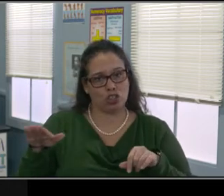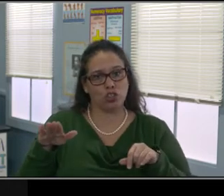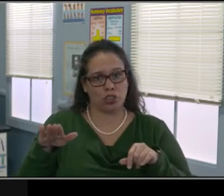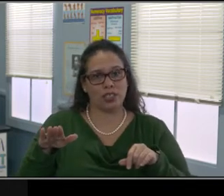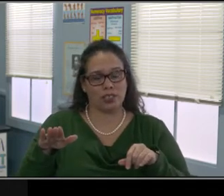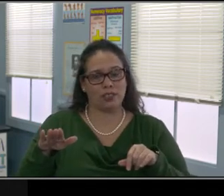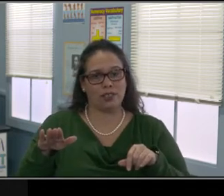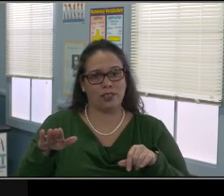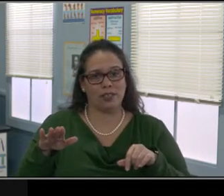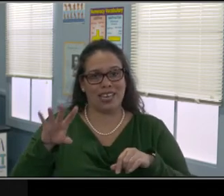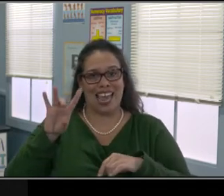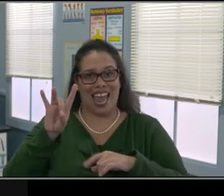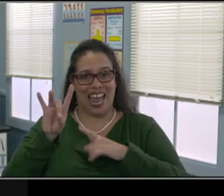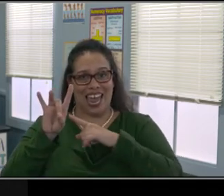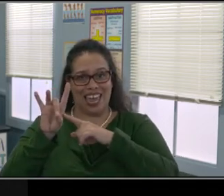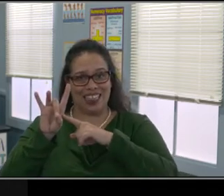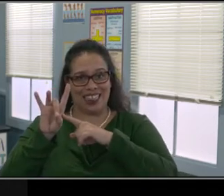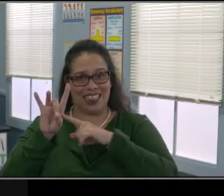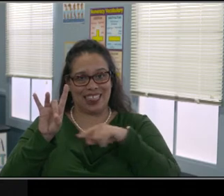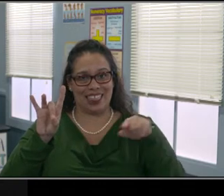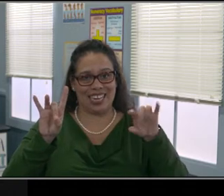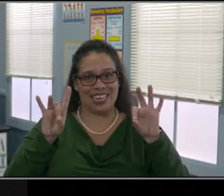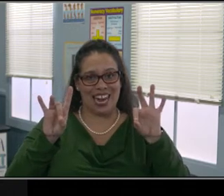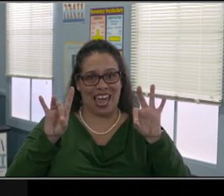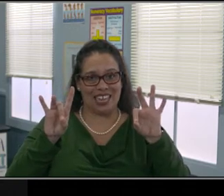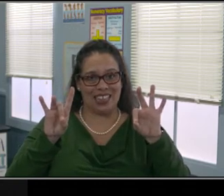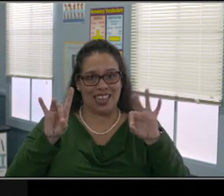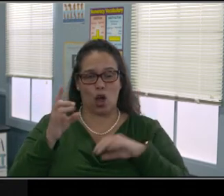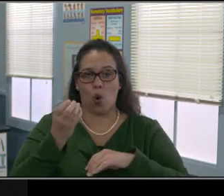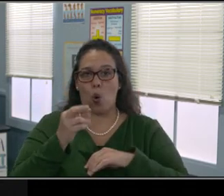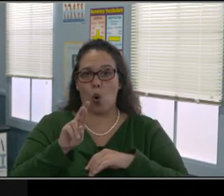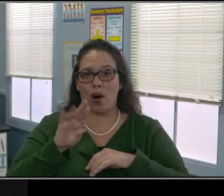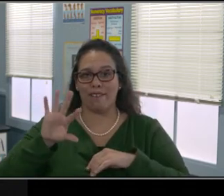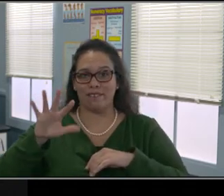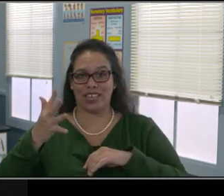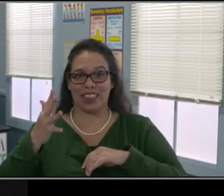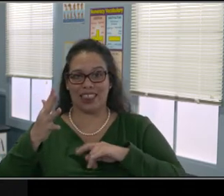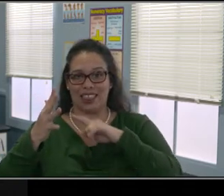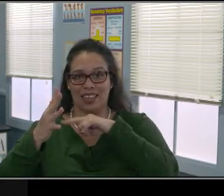and explore this website with my own child. So what I just wanted...